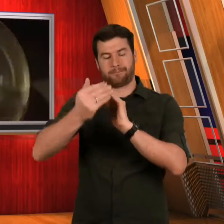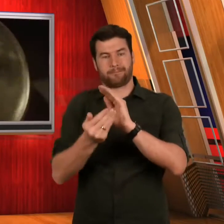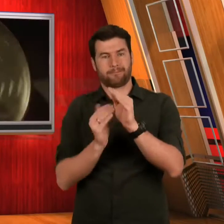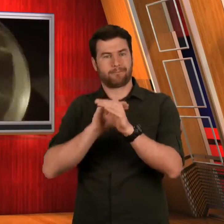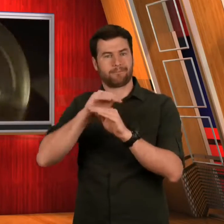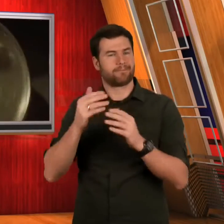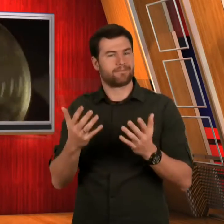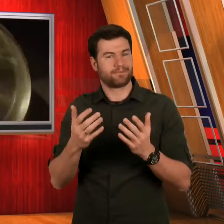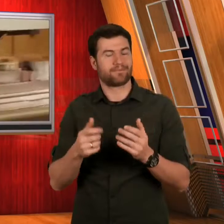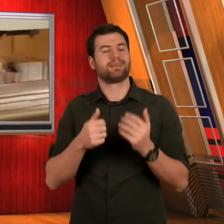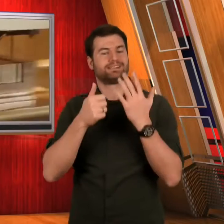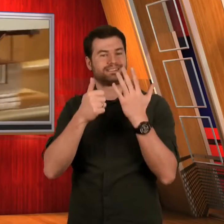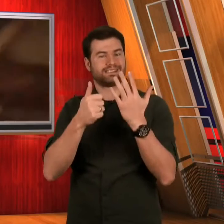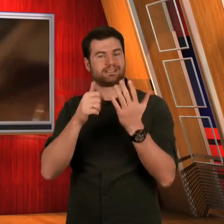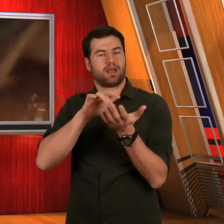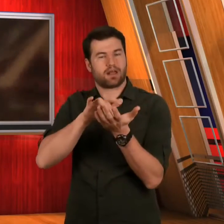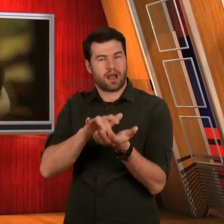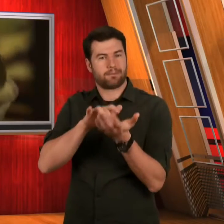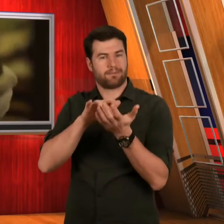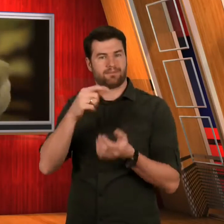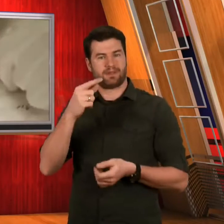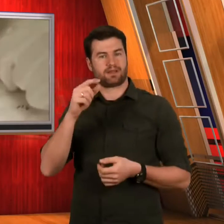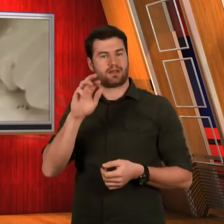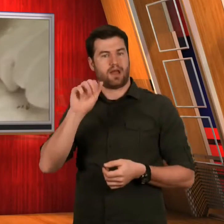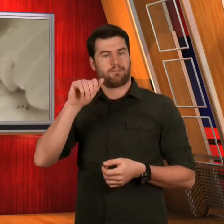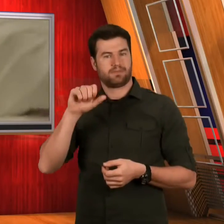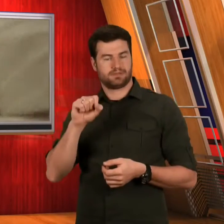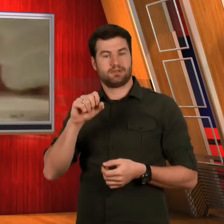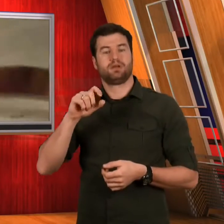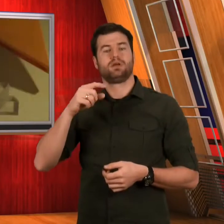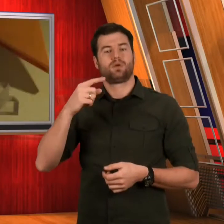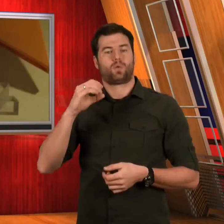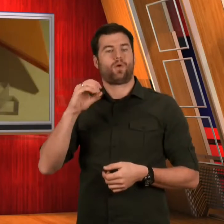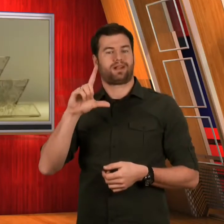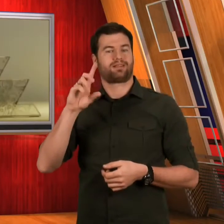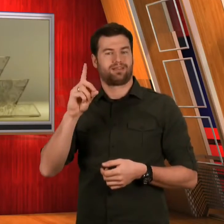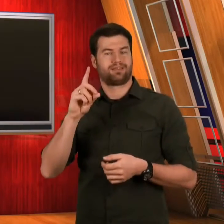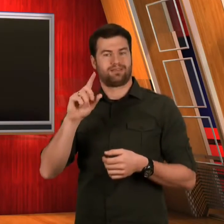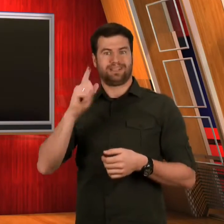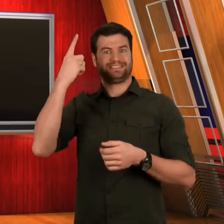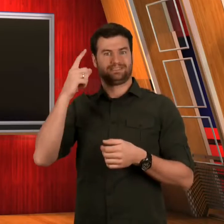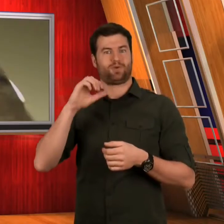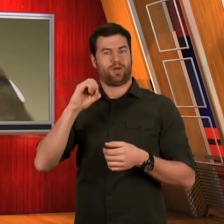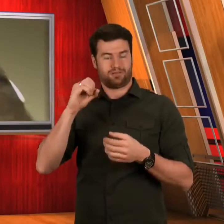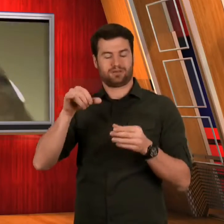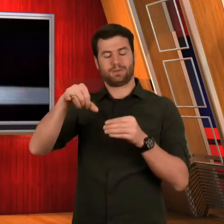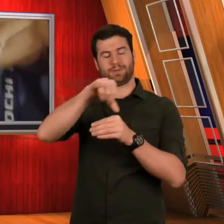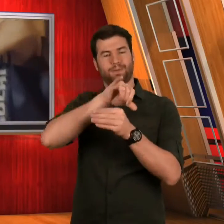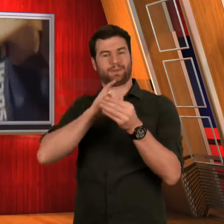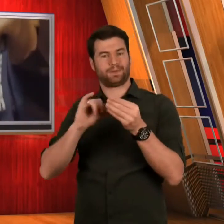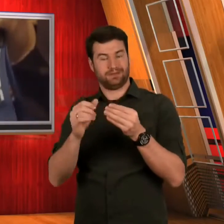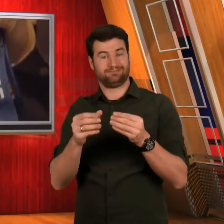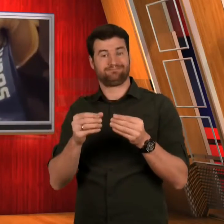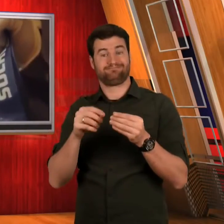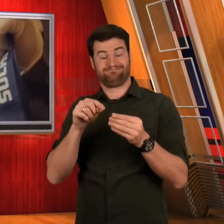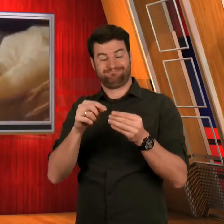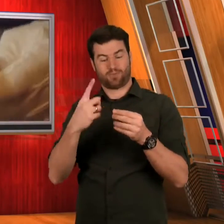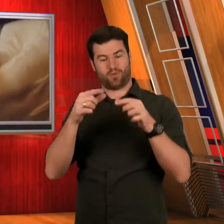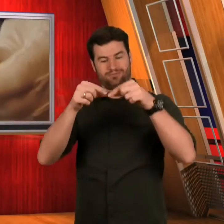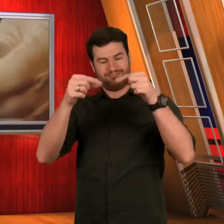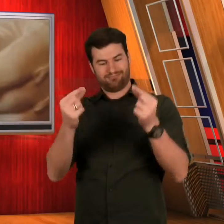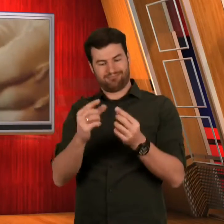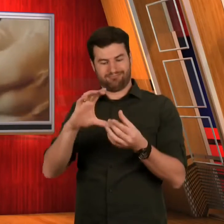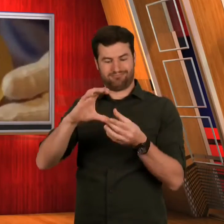and 6 grams of gold,